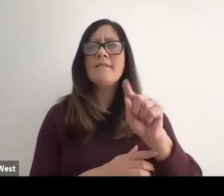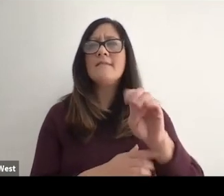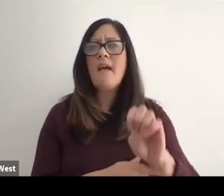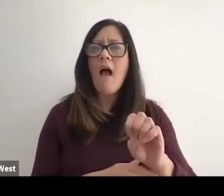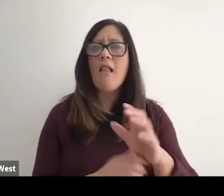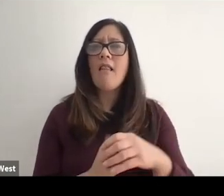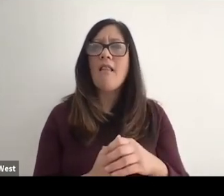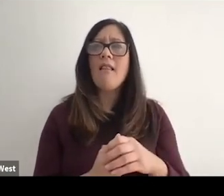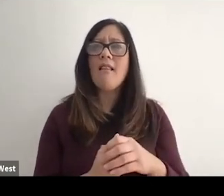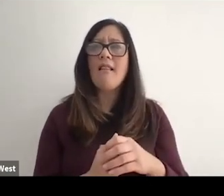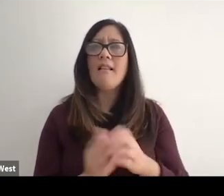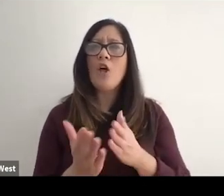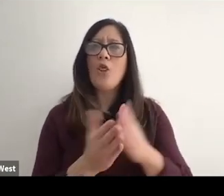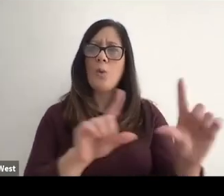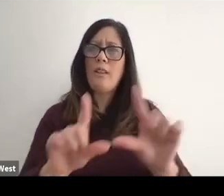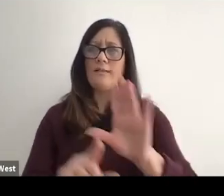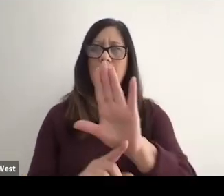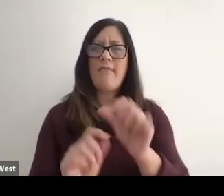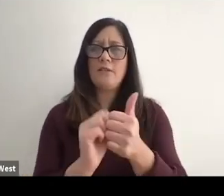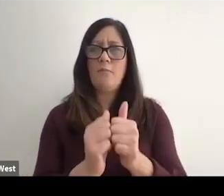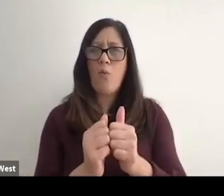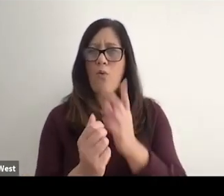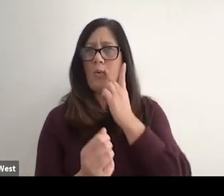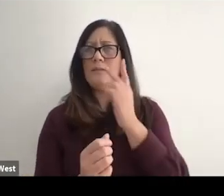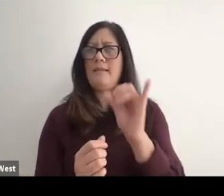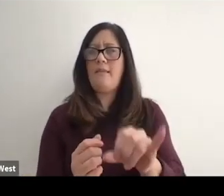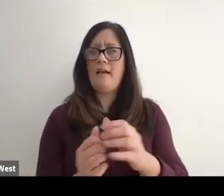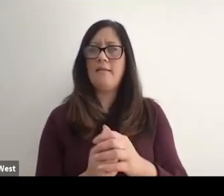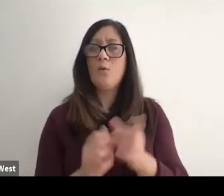through the lens of their sports. So we see it in that capacity, and we're.